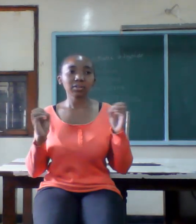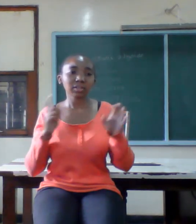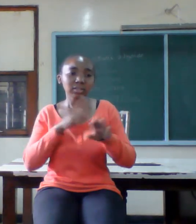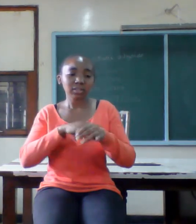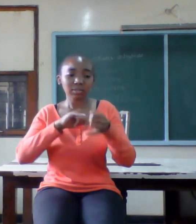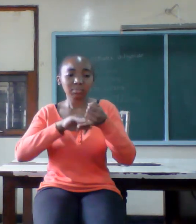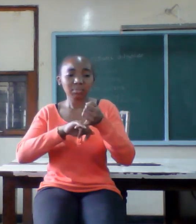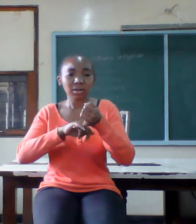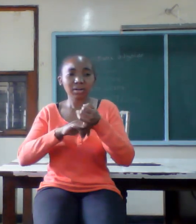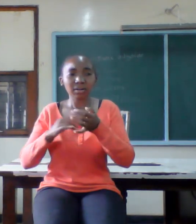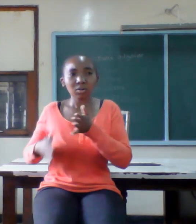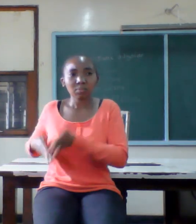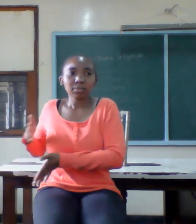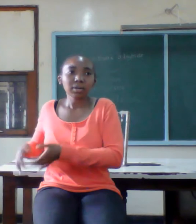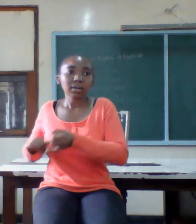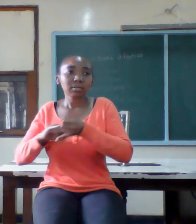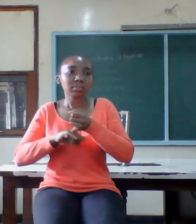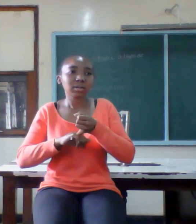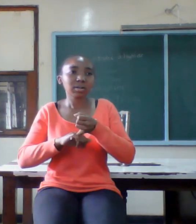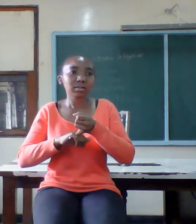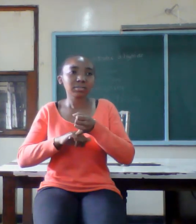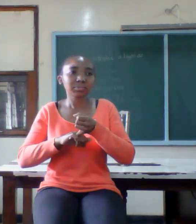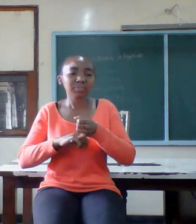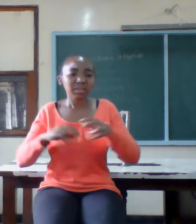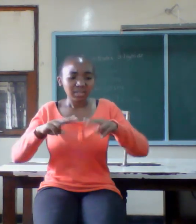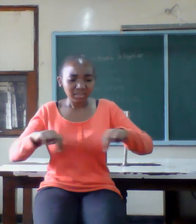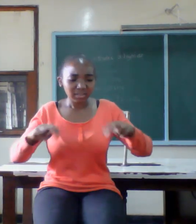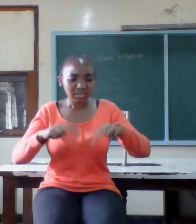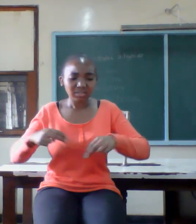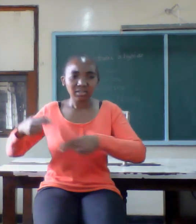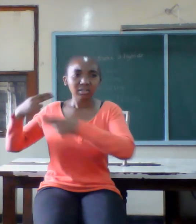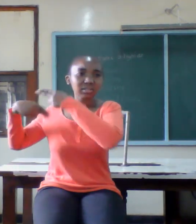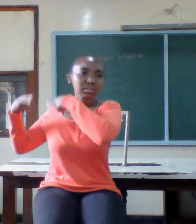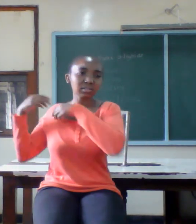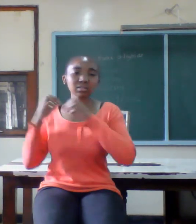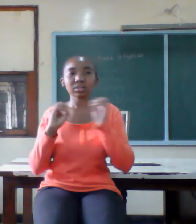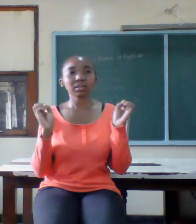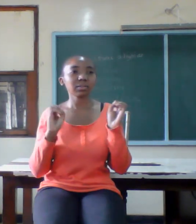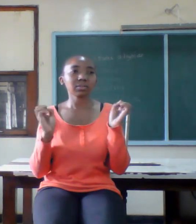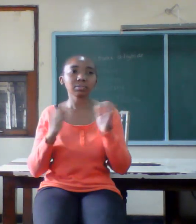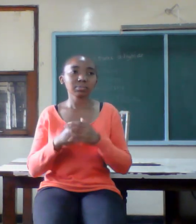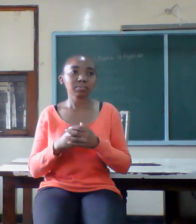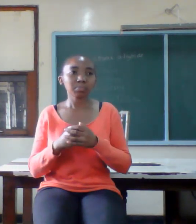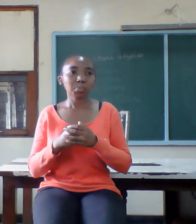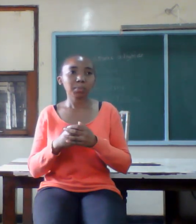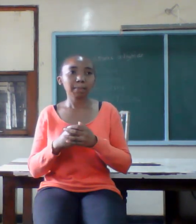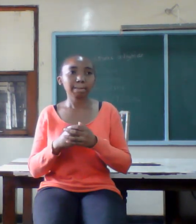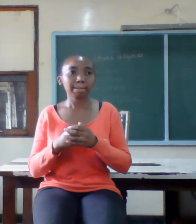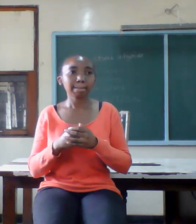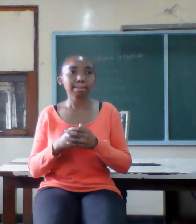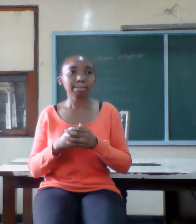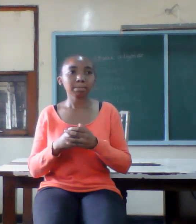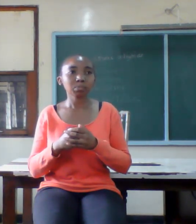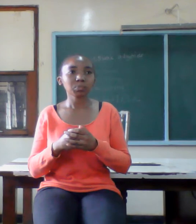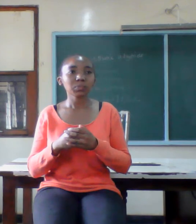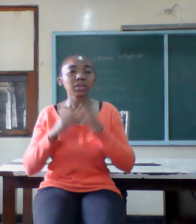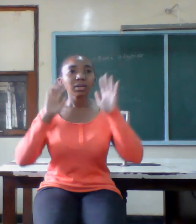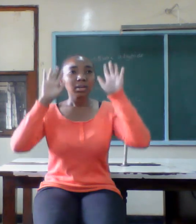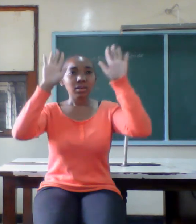get married stop digging into someone's past what matters most is the present life of your partner